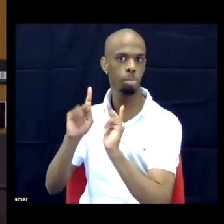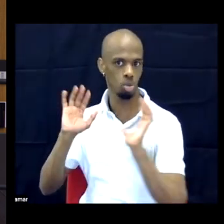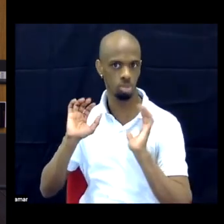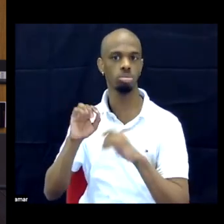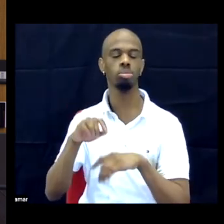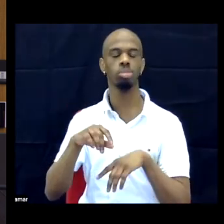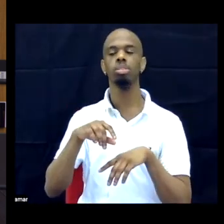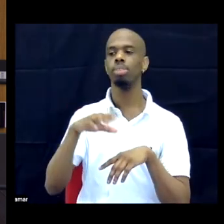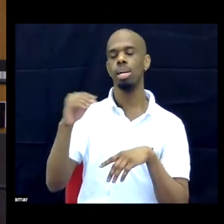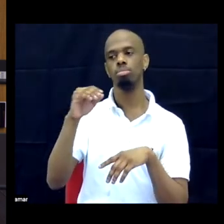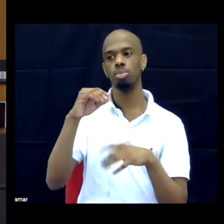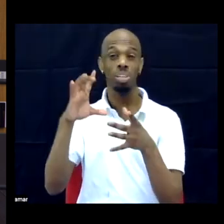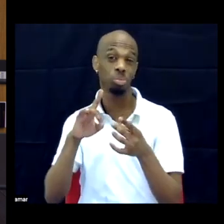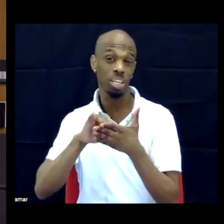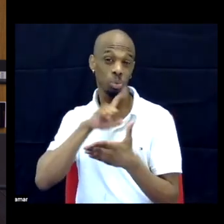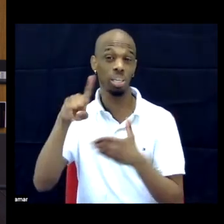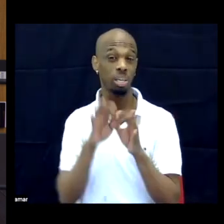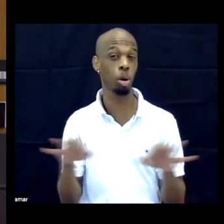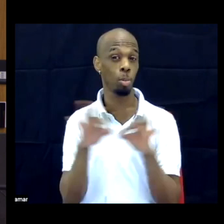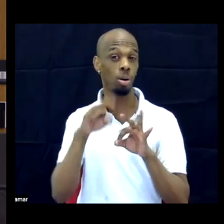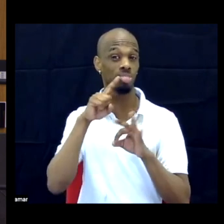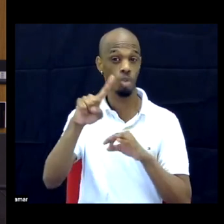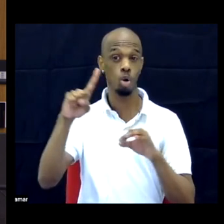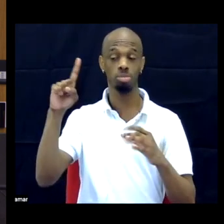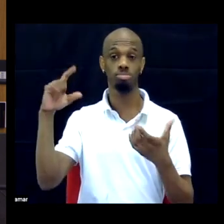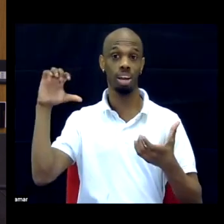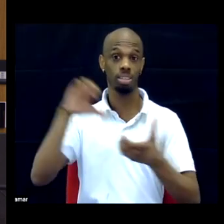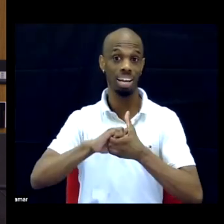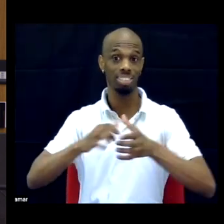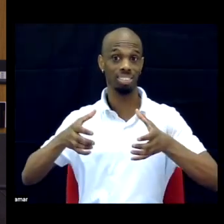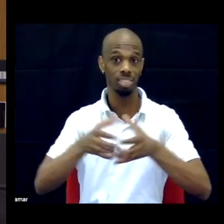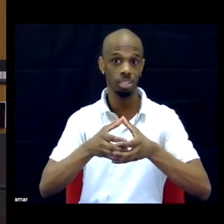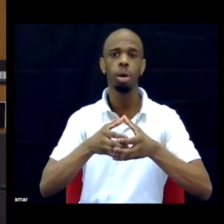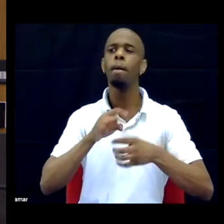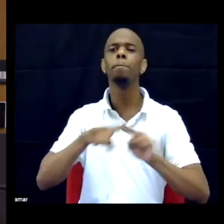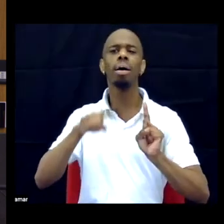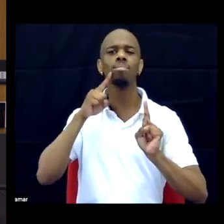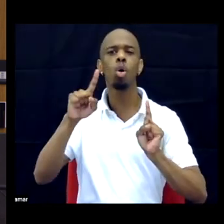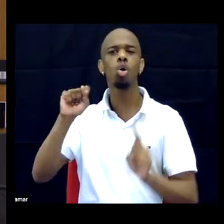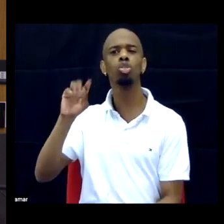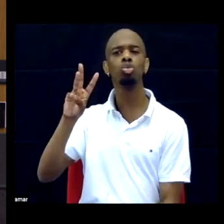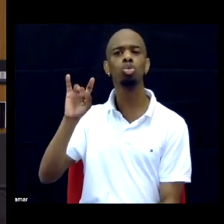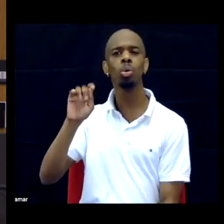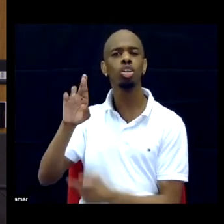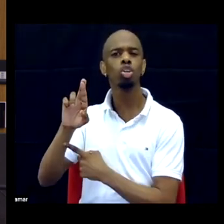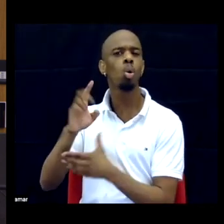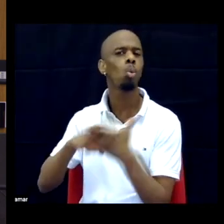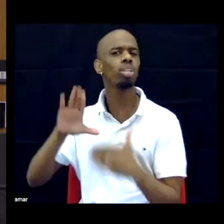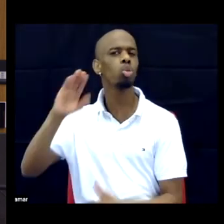to the progressive alliances we're talking about. How do you think about Twitter? And how do you think about Twitter now versus not that long ago?